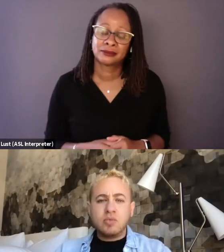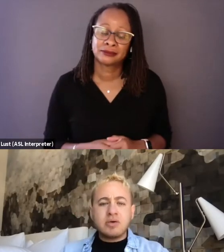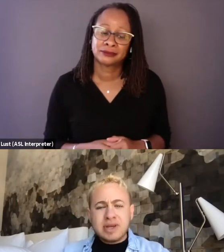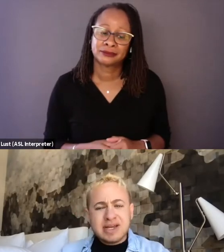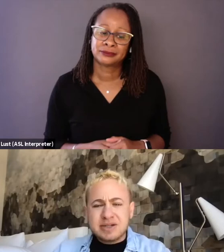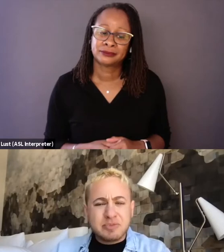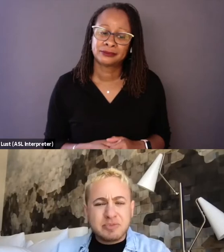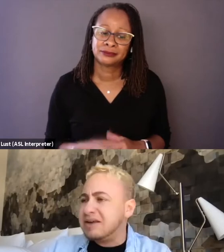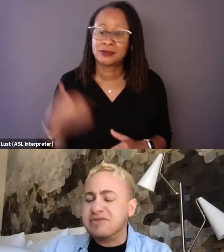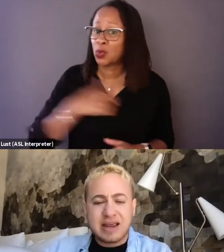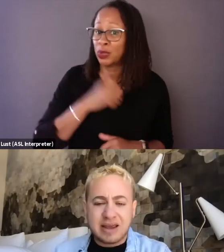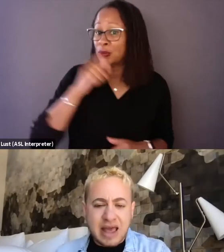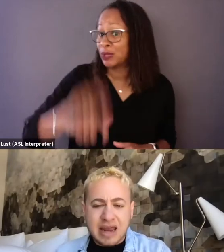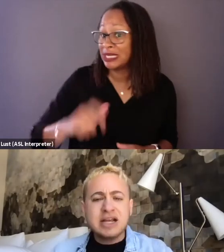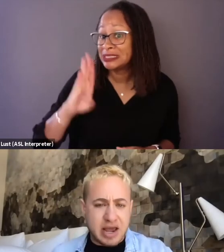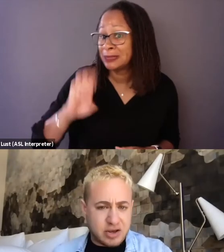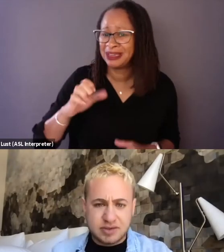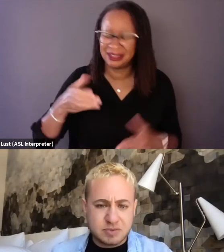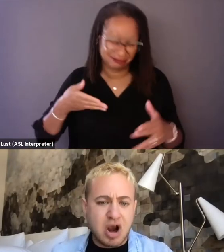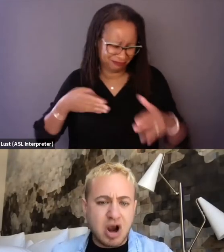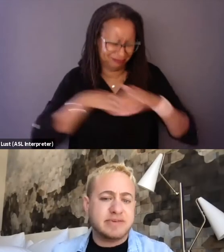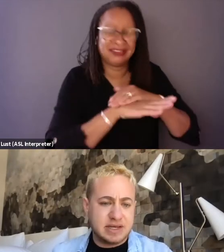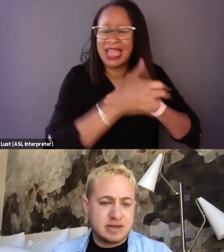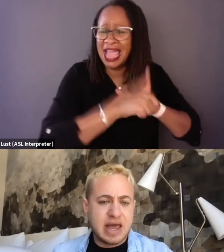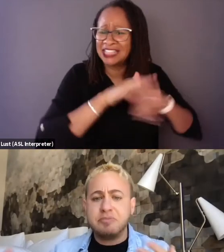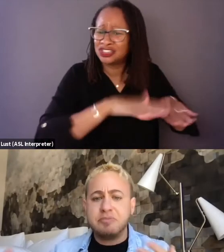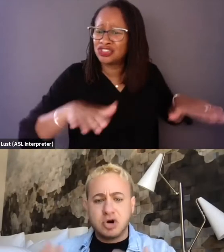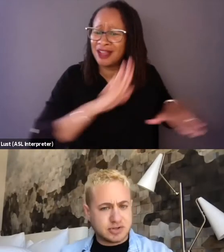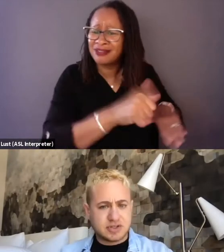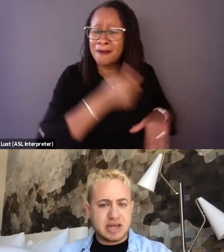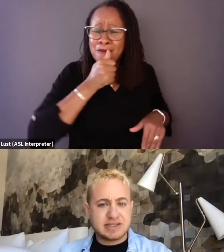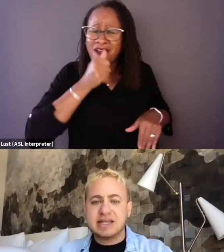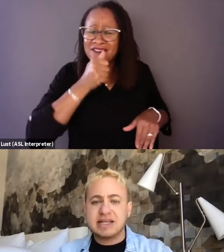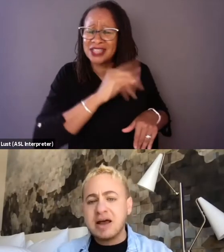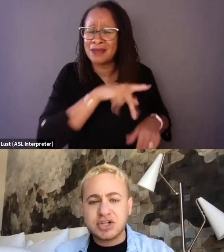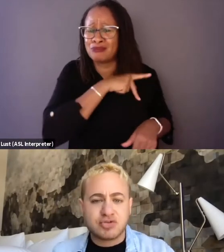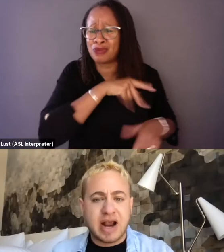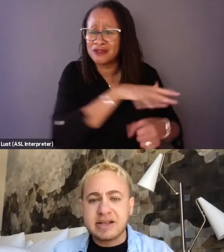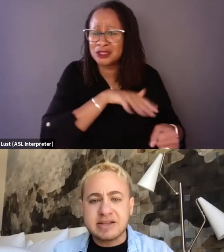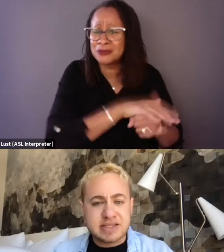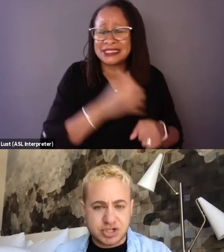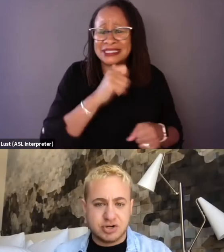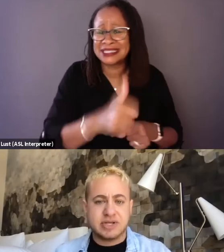we don't need to be invading any child's privacy and personal space. Like it's not a trans issue,